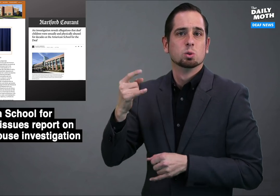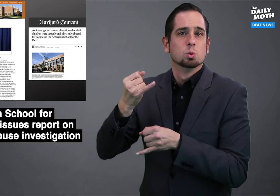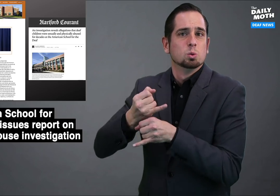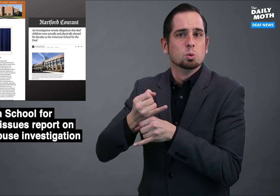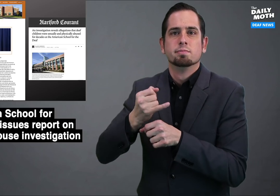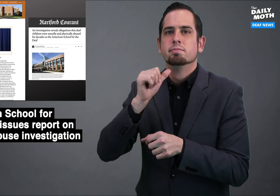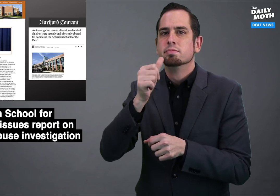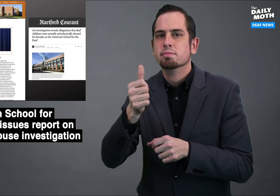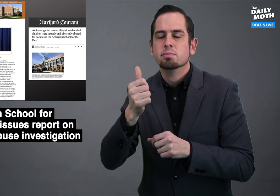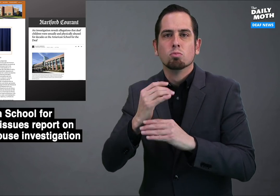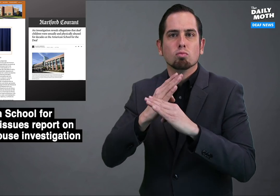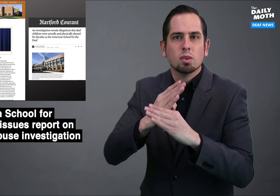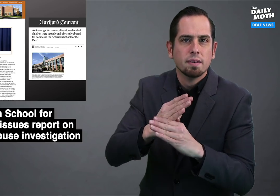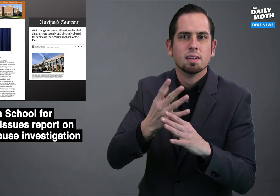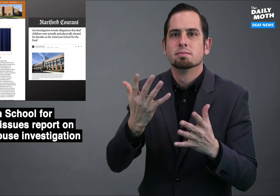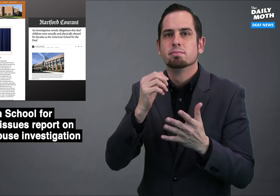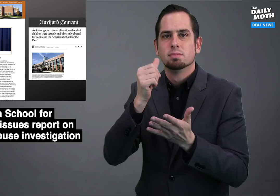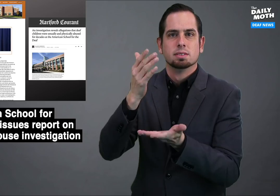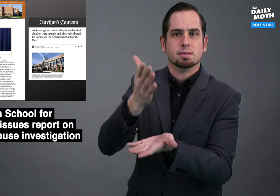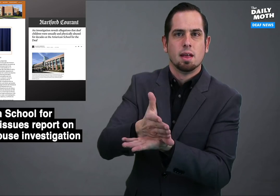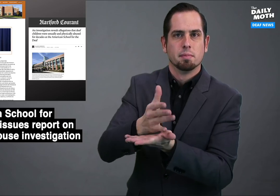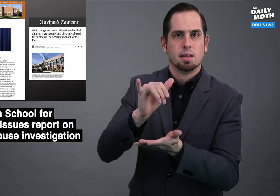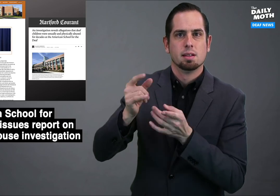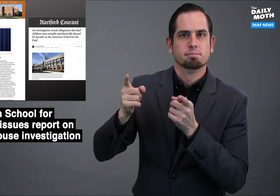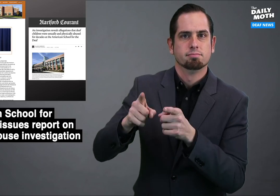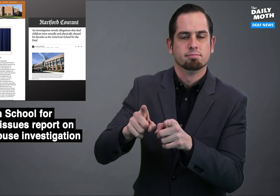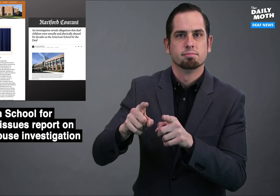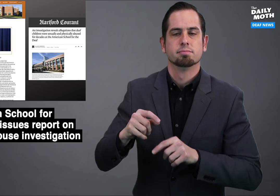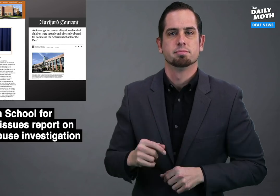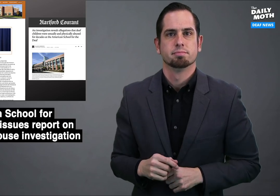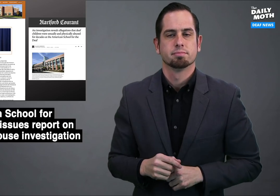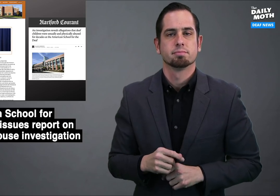the School did not prevent or stop them."